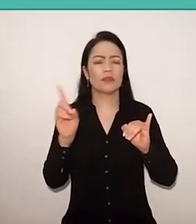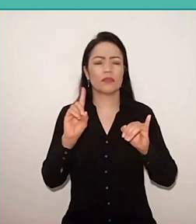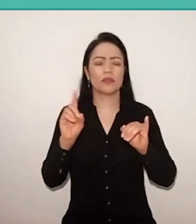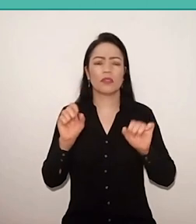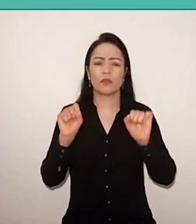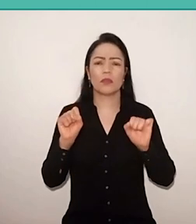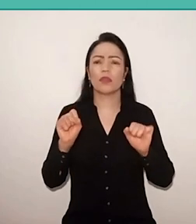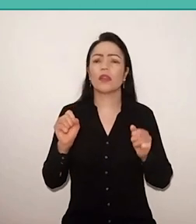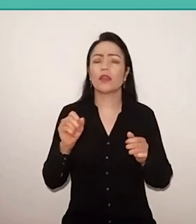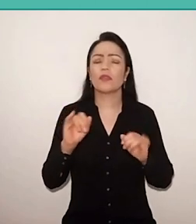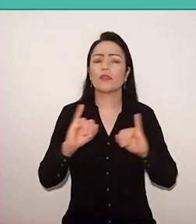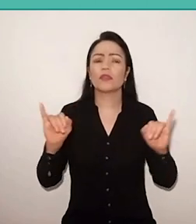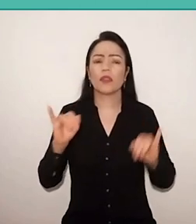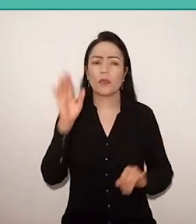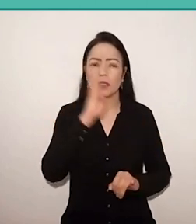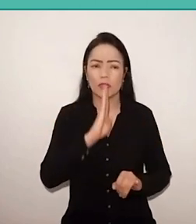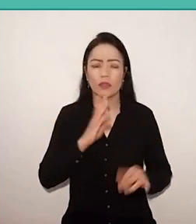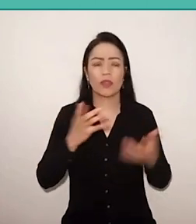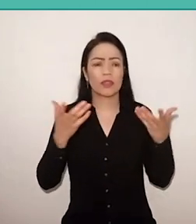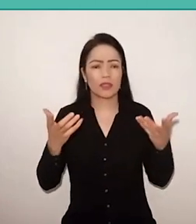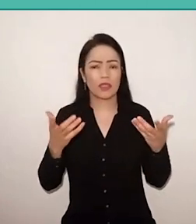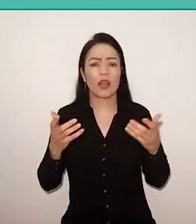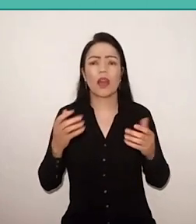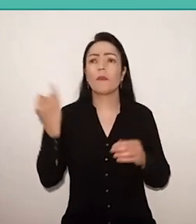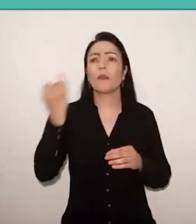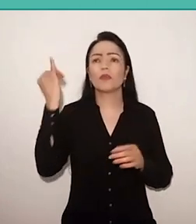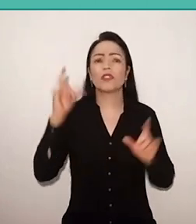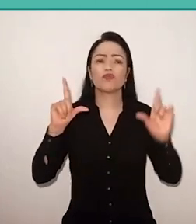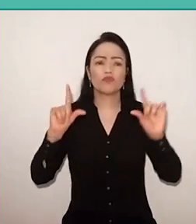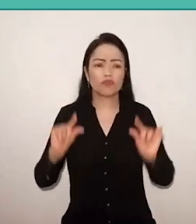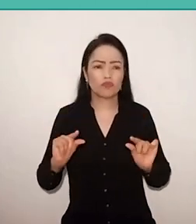who still want to deny the importance of Paulo Freire, who attack him with hatred.